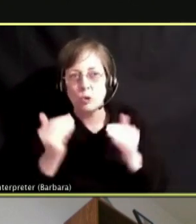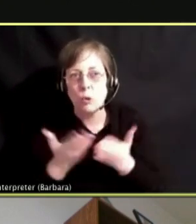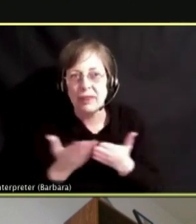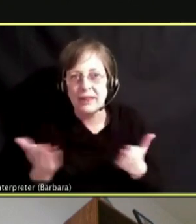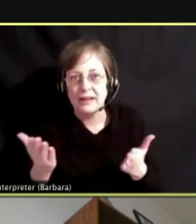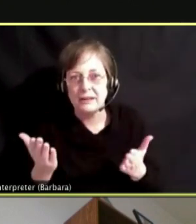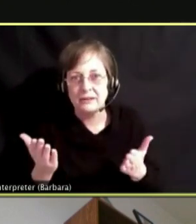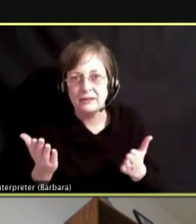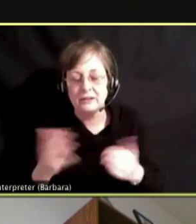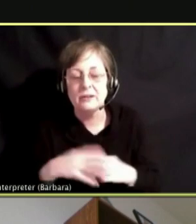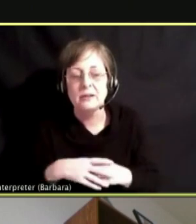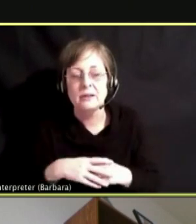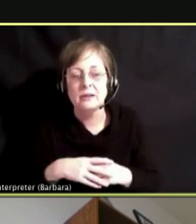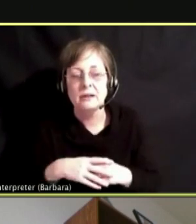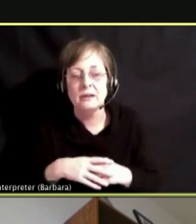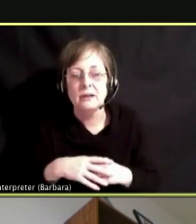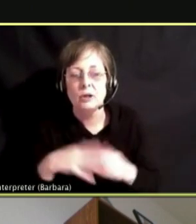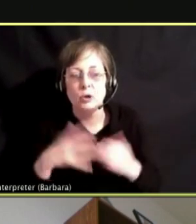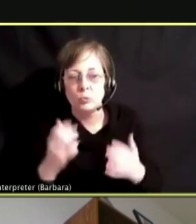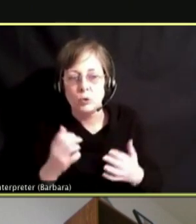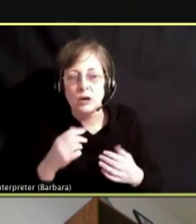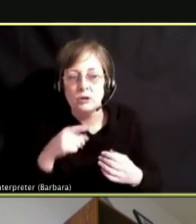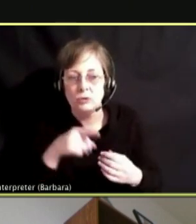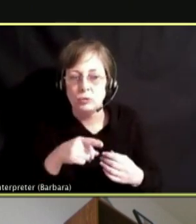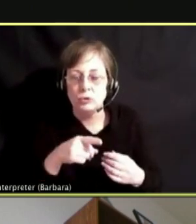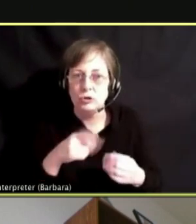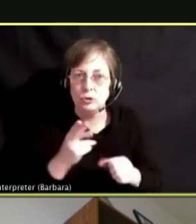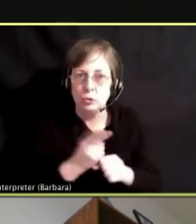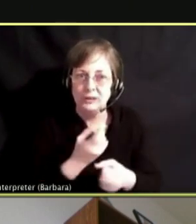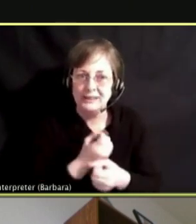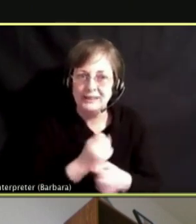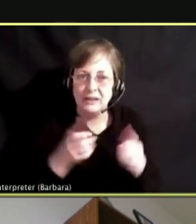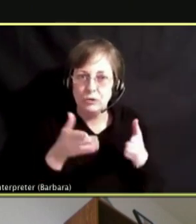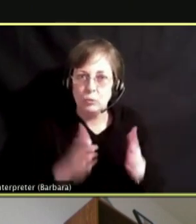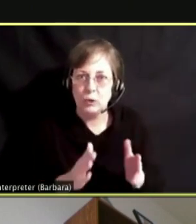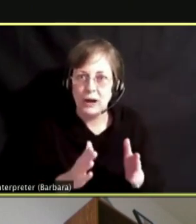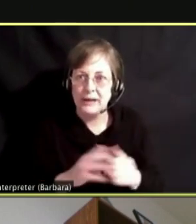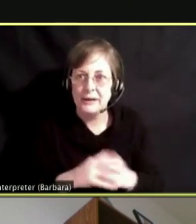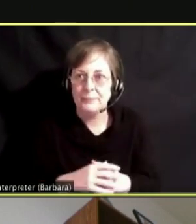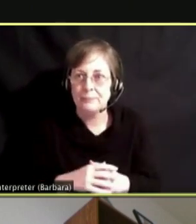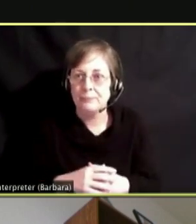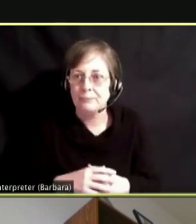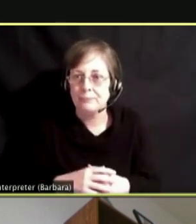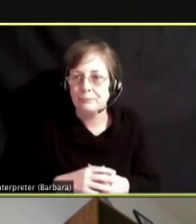THIS. I ALSO FEEL LIKE IT IS NOT WHAT YOU SAY BUT HOW YOU SAY IT.